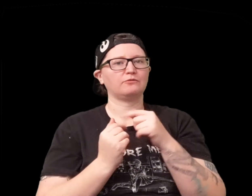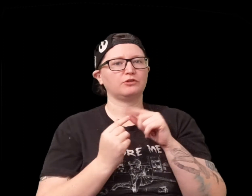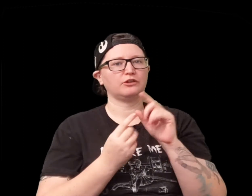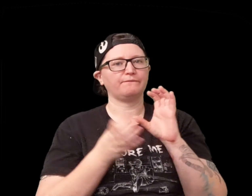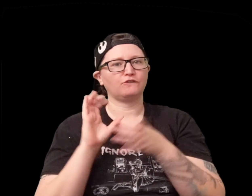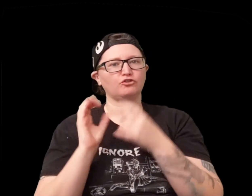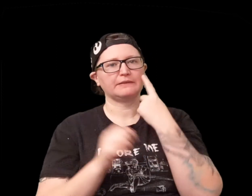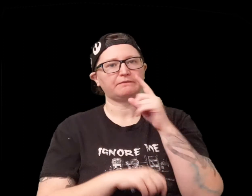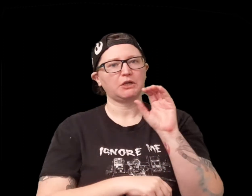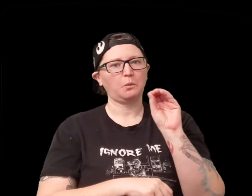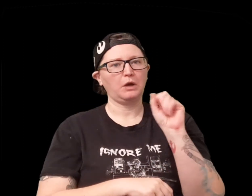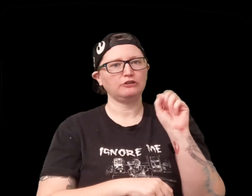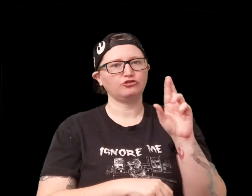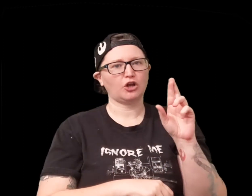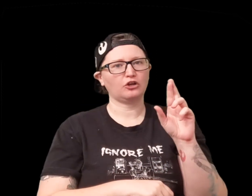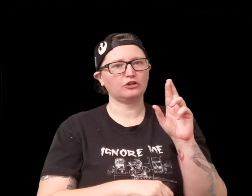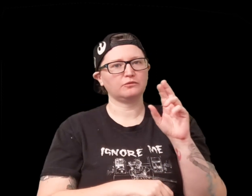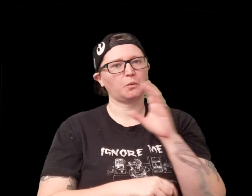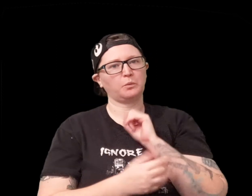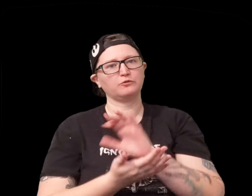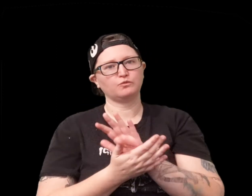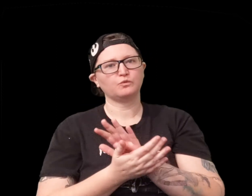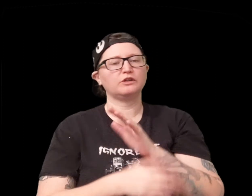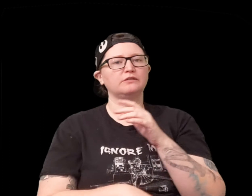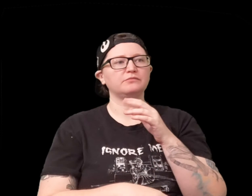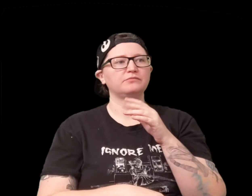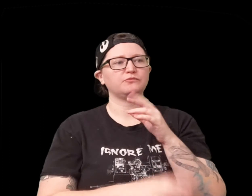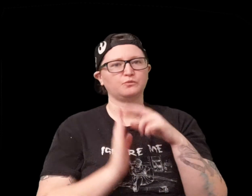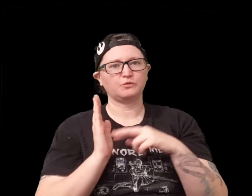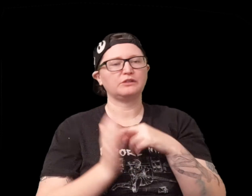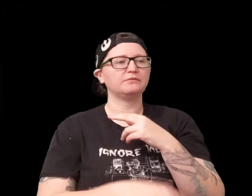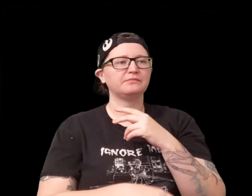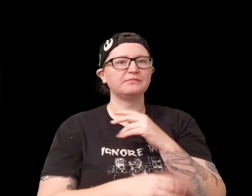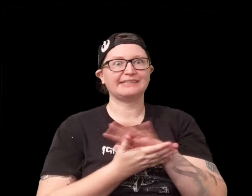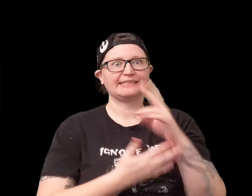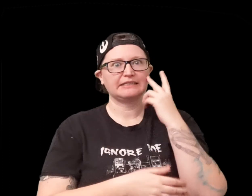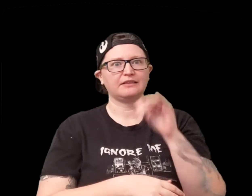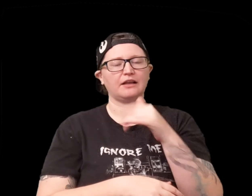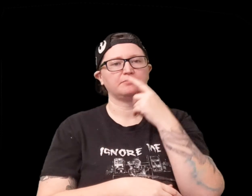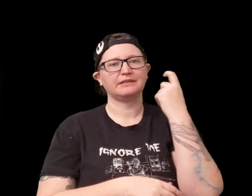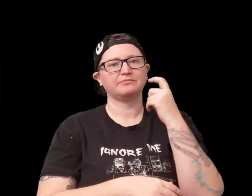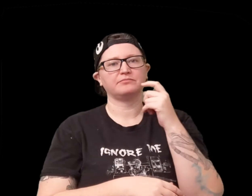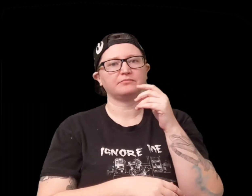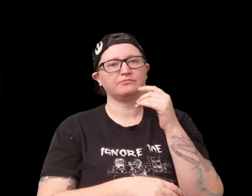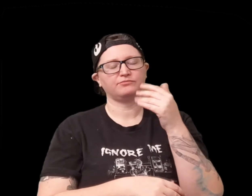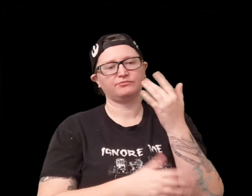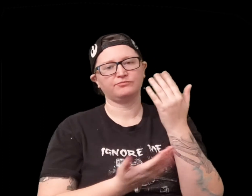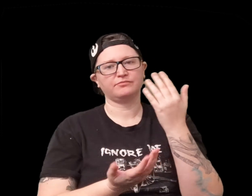I was talking about how to convert for OSR old school rules so it was nice to see that because